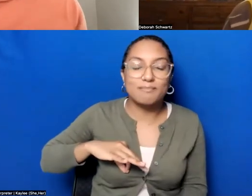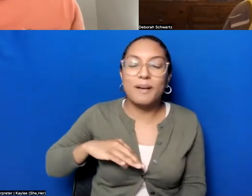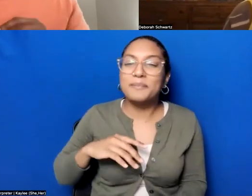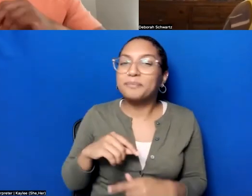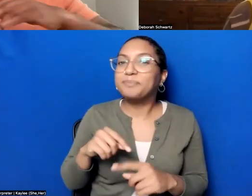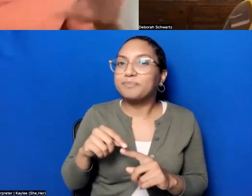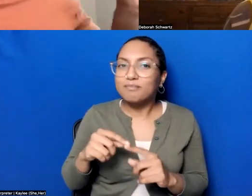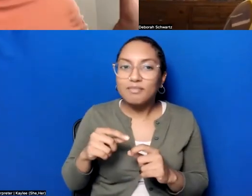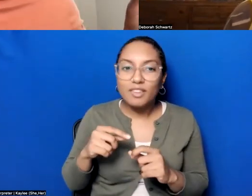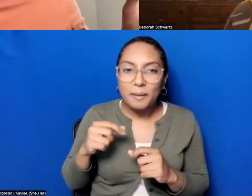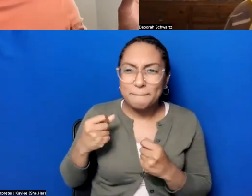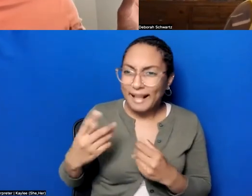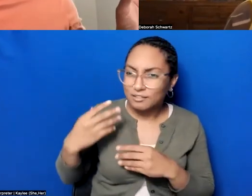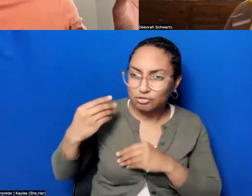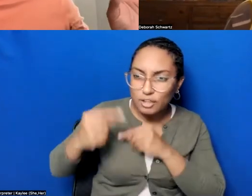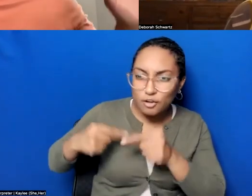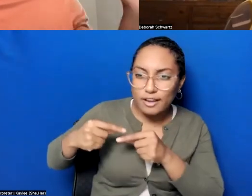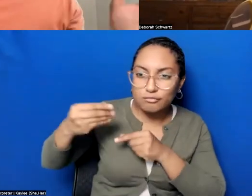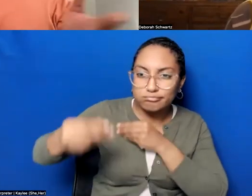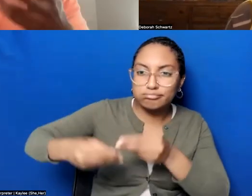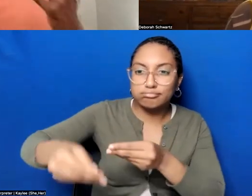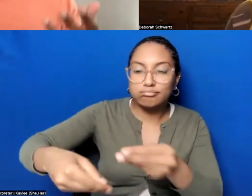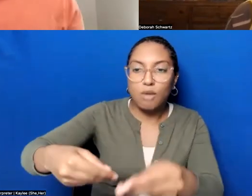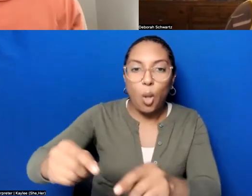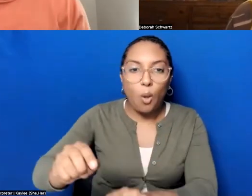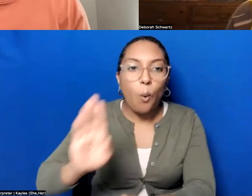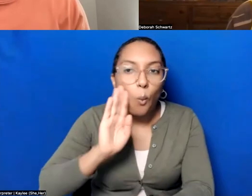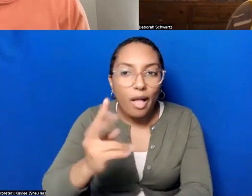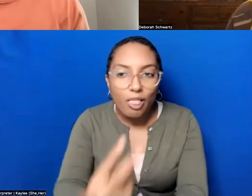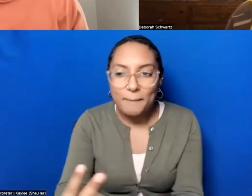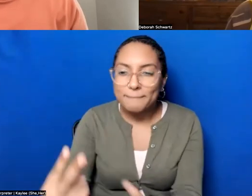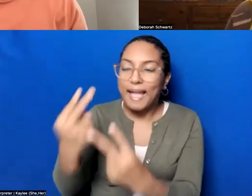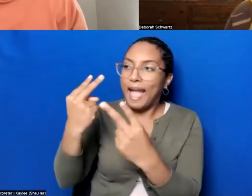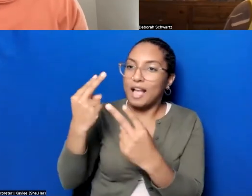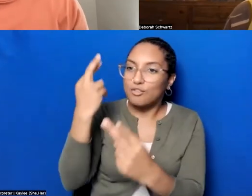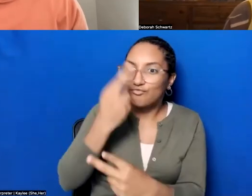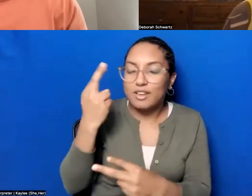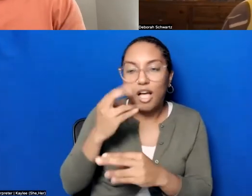this sort of wide net casting of gathering as many stories as possible that the libraries are doing.